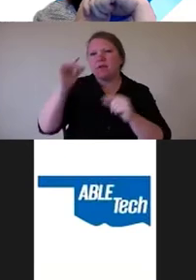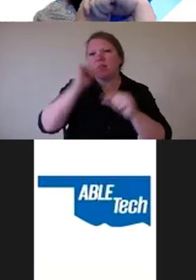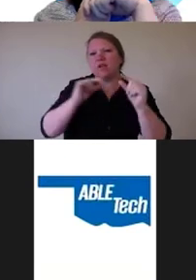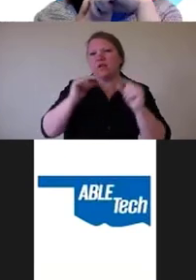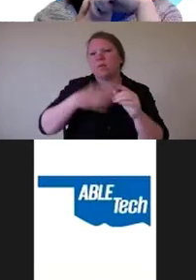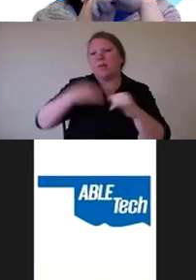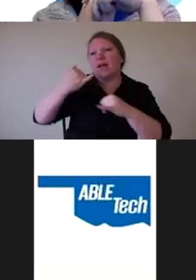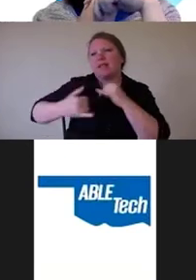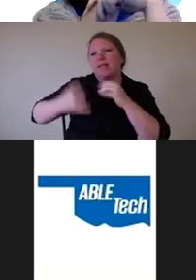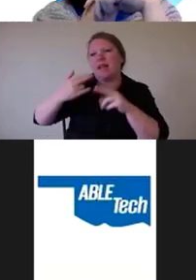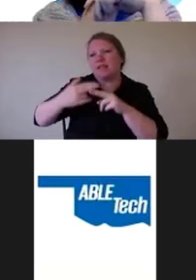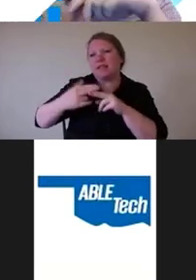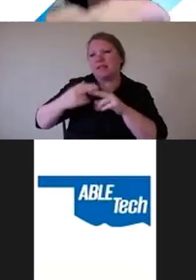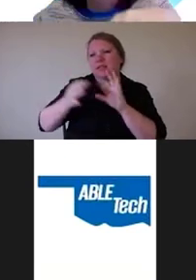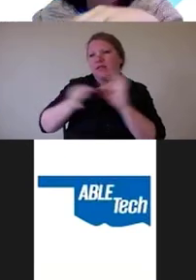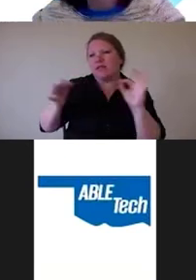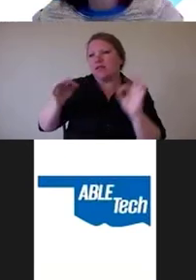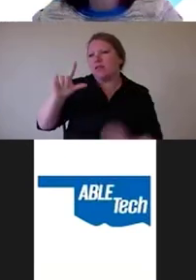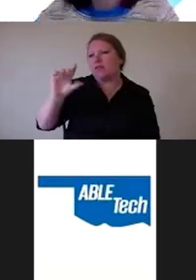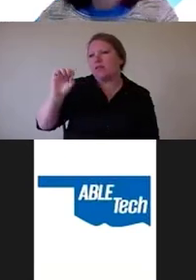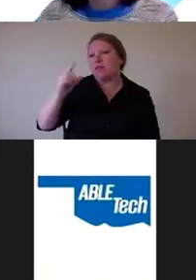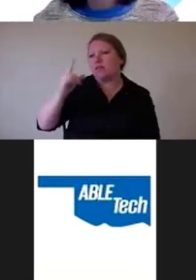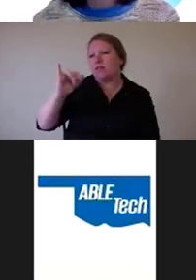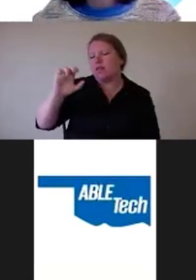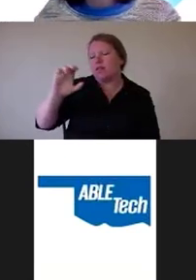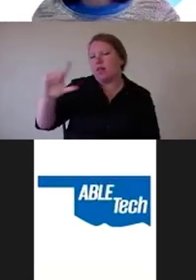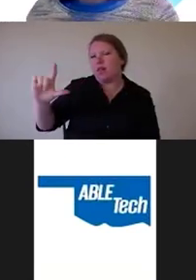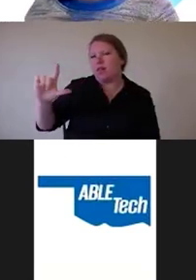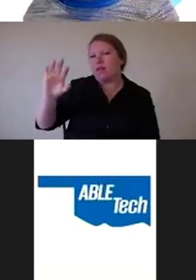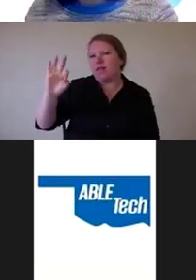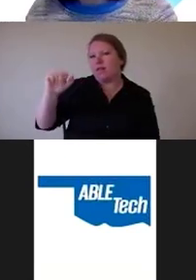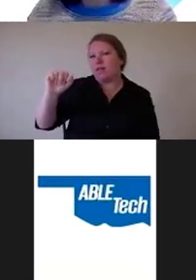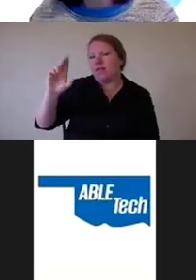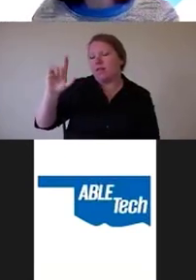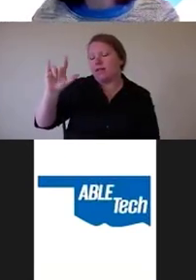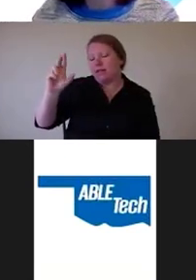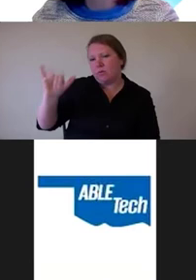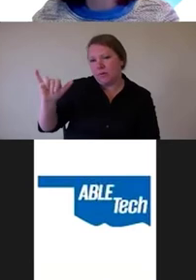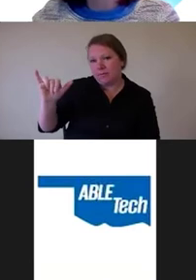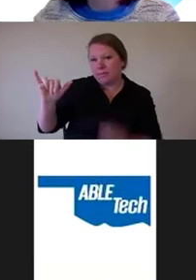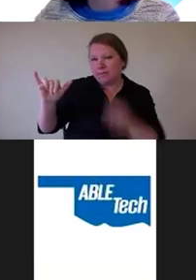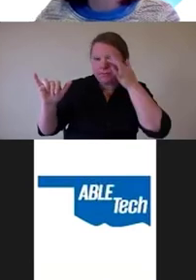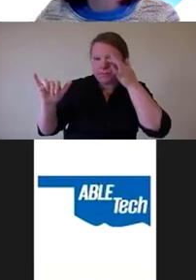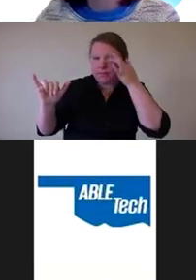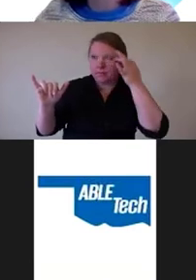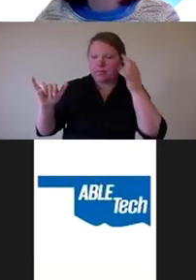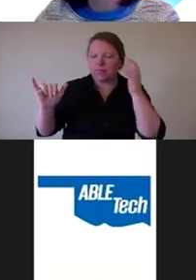And the phrase logical fallacy, there are no complaints is a logical fallacy.